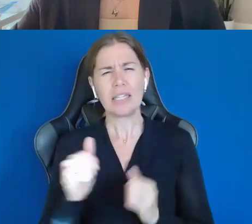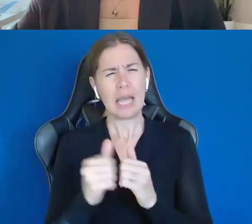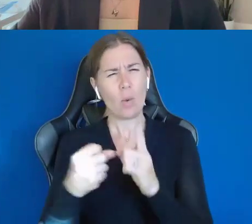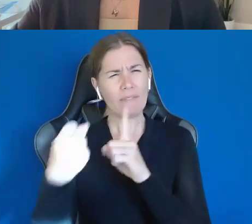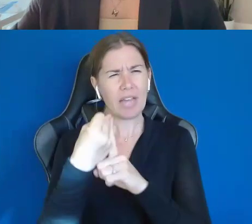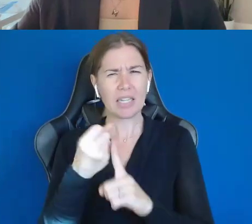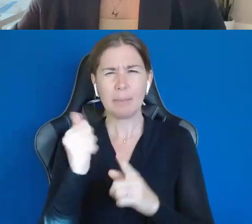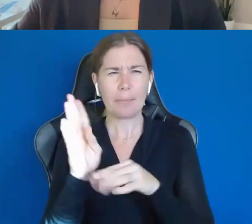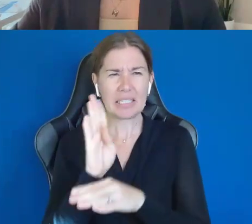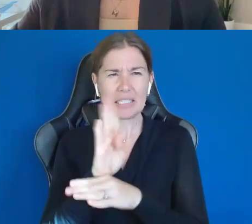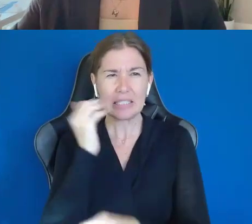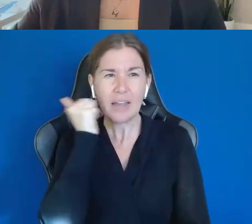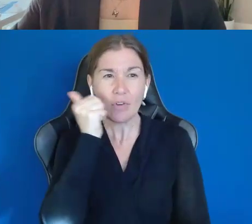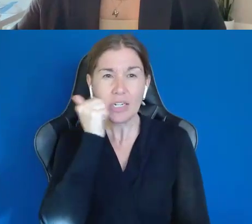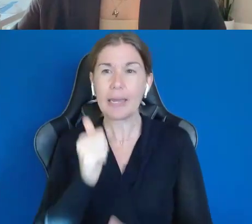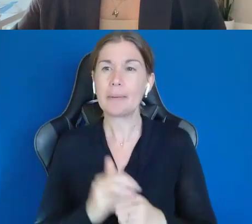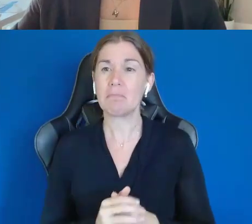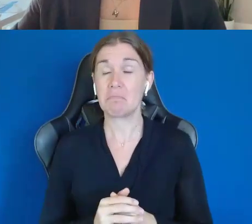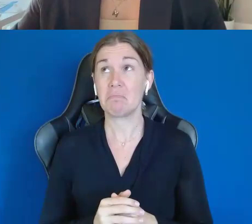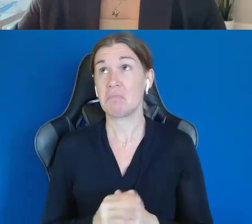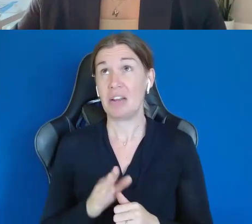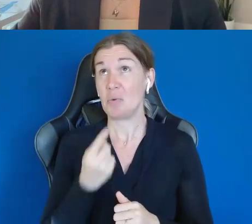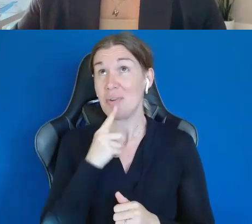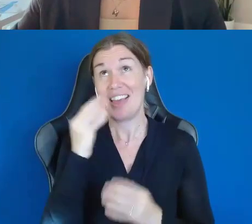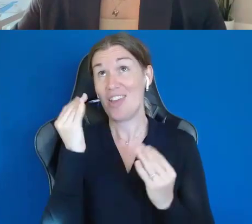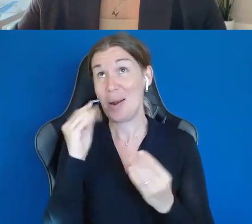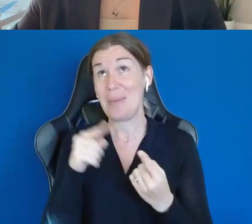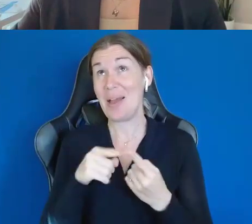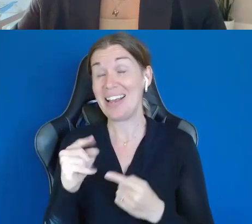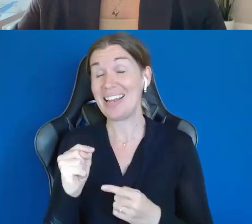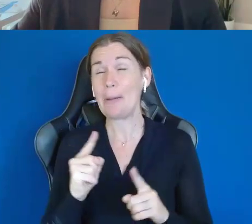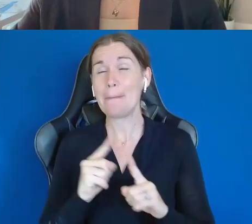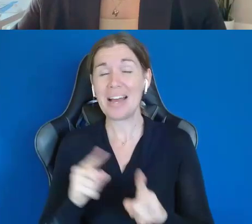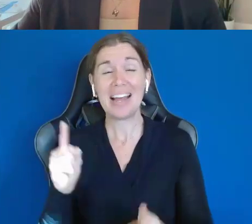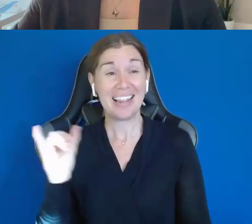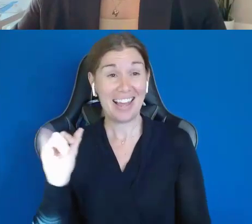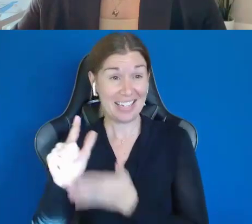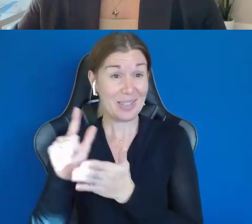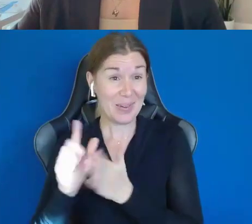And like I said, I never even really thought about it, but as I think Alex, our attorney would say, "Not a problem until it's a problem."